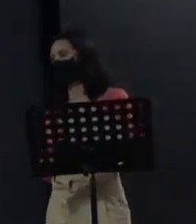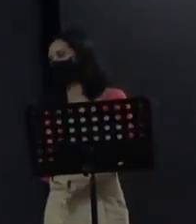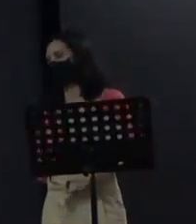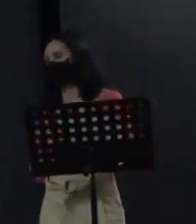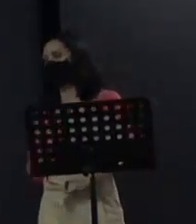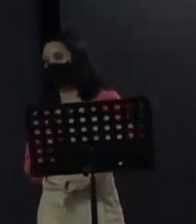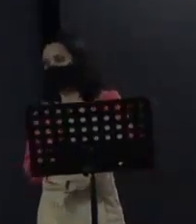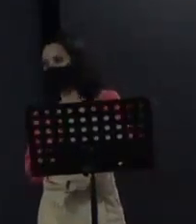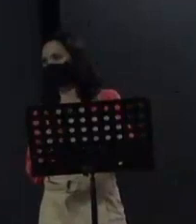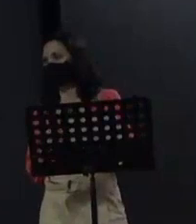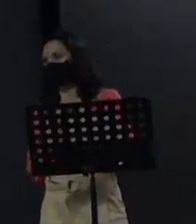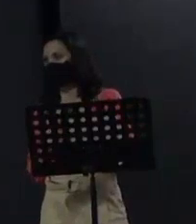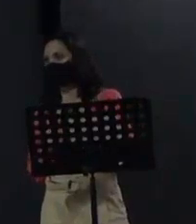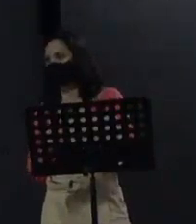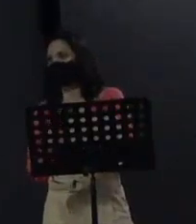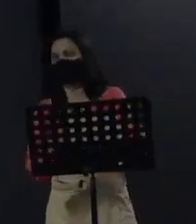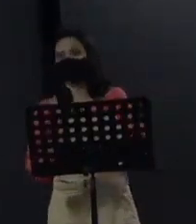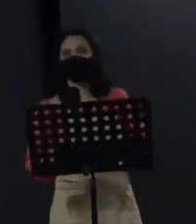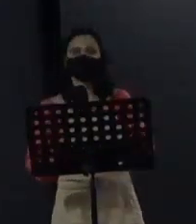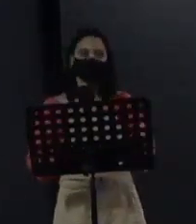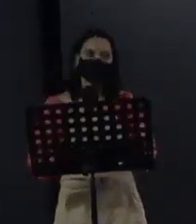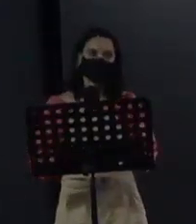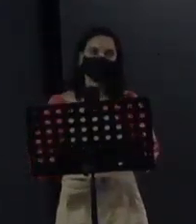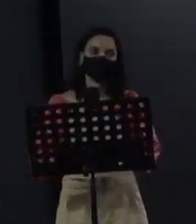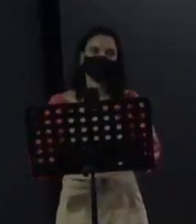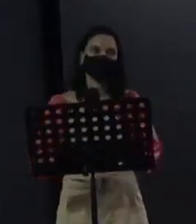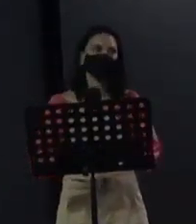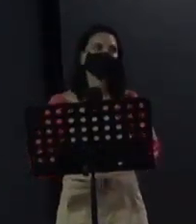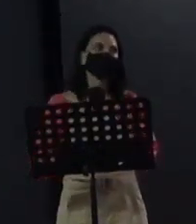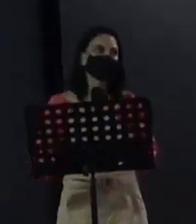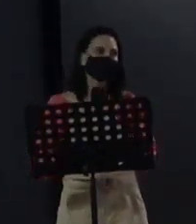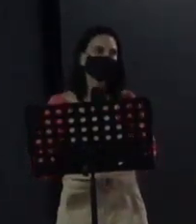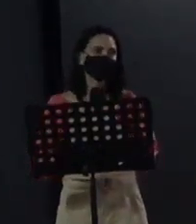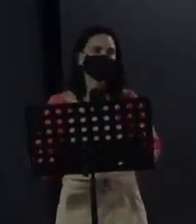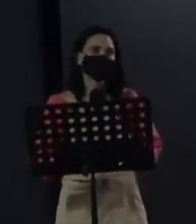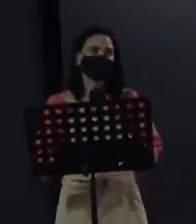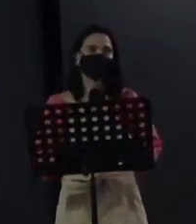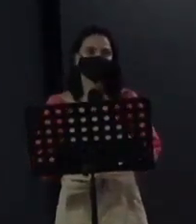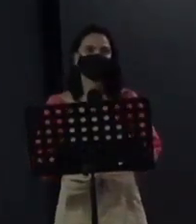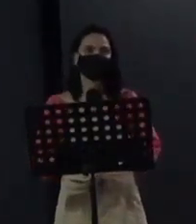cantons at the national level, which are Buenos Aires de Puntarenas, Puntarenas, and the canton of Limon